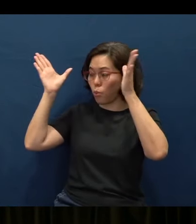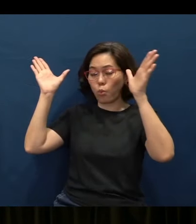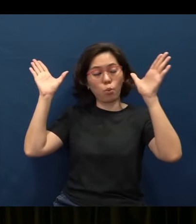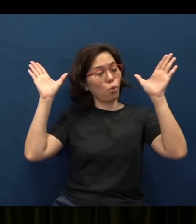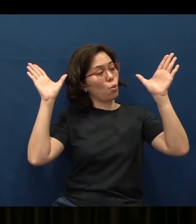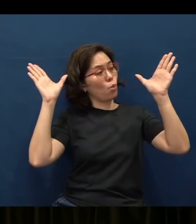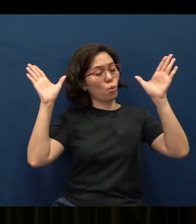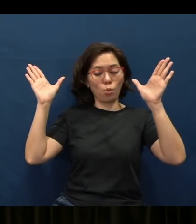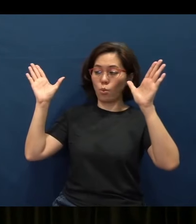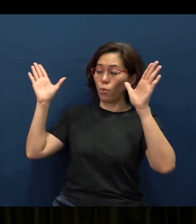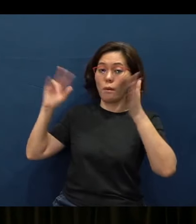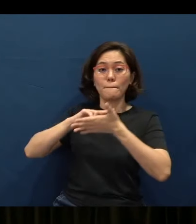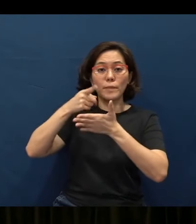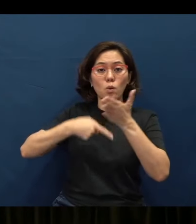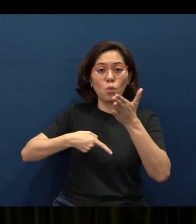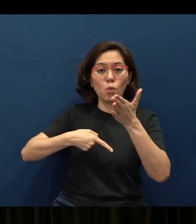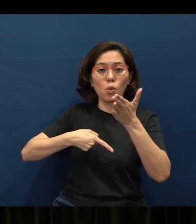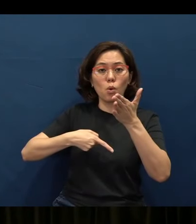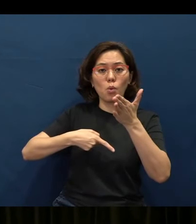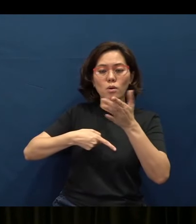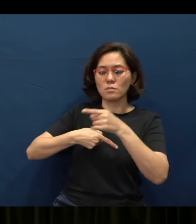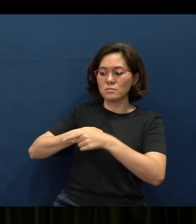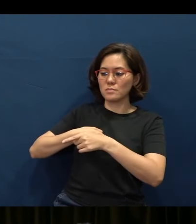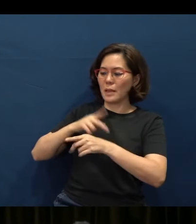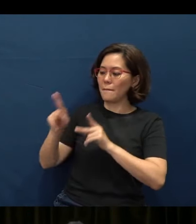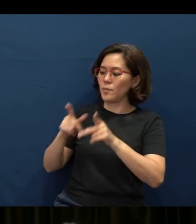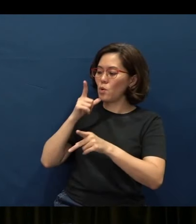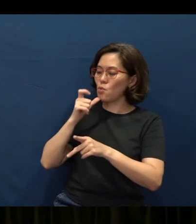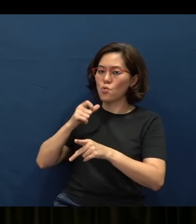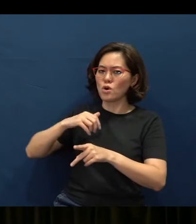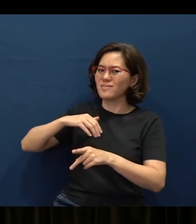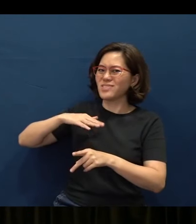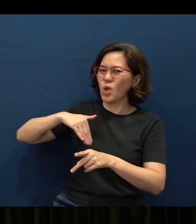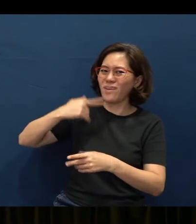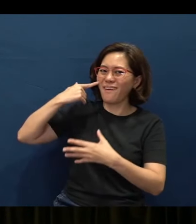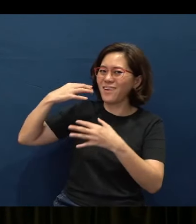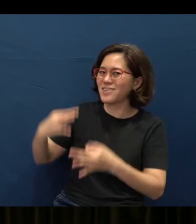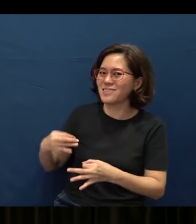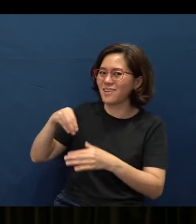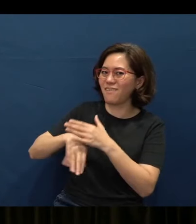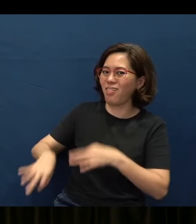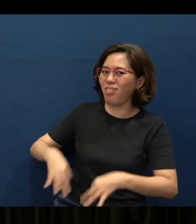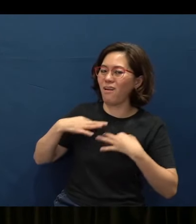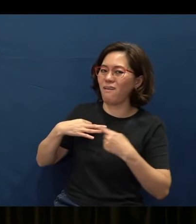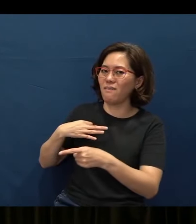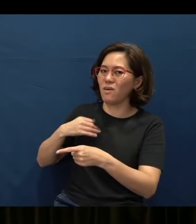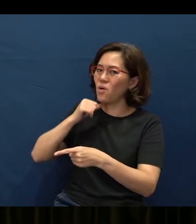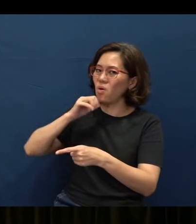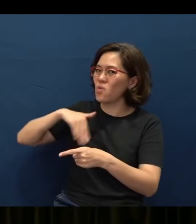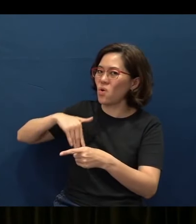In other words, the simple are people who have yet to make a decision in their life, yet to make a commitment in their life.